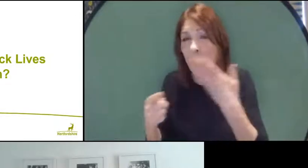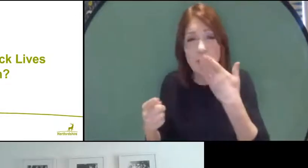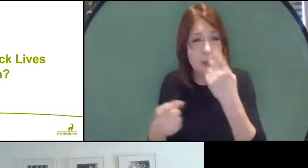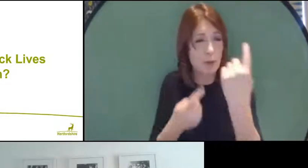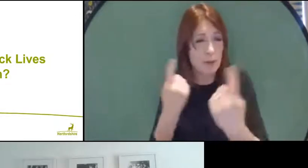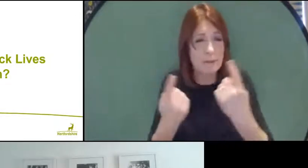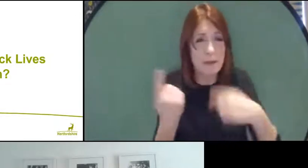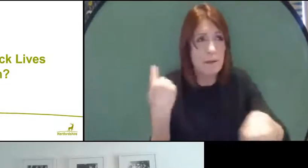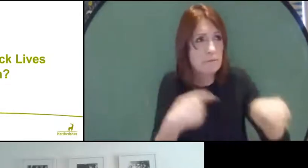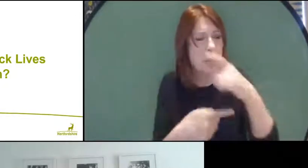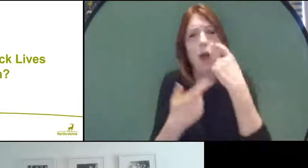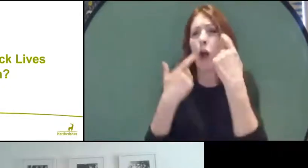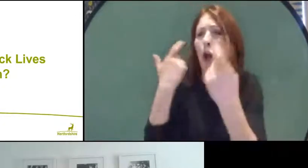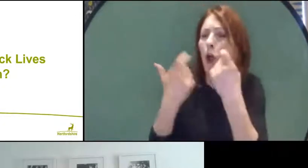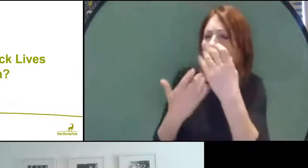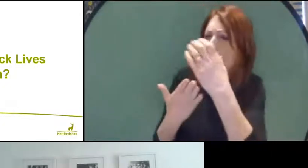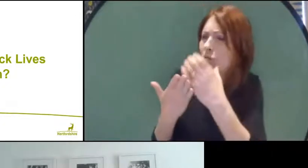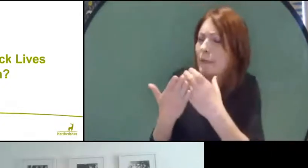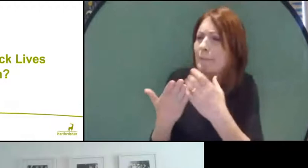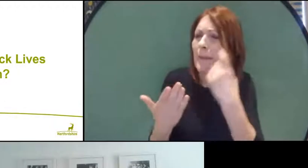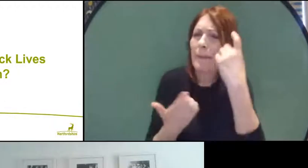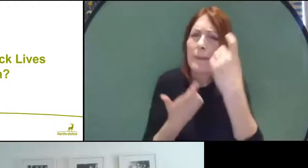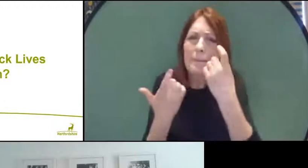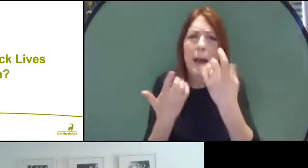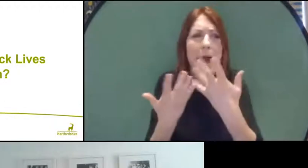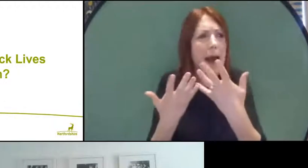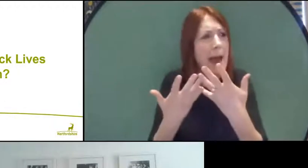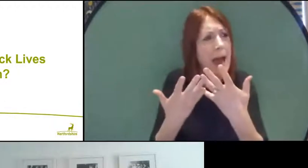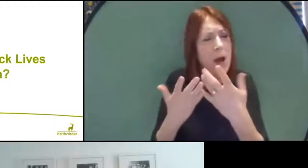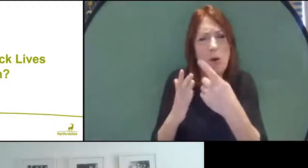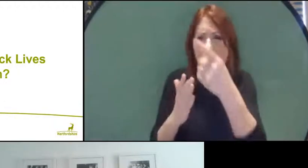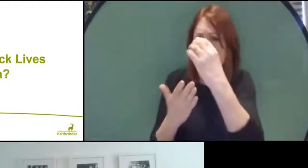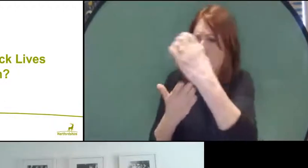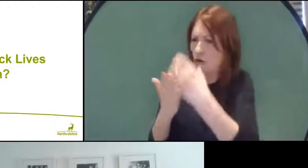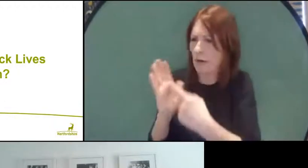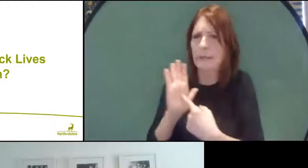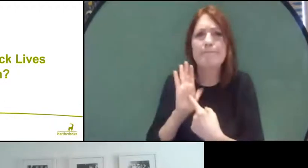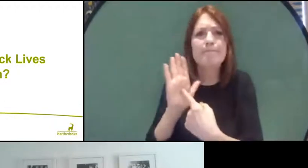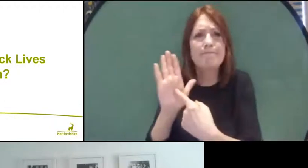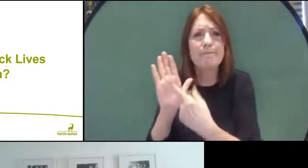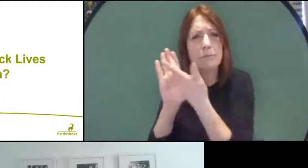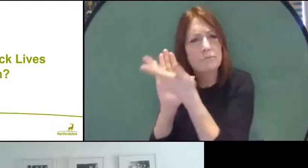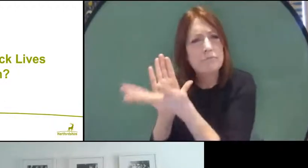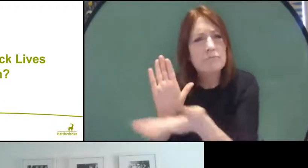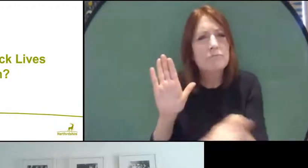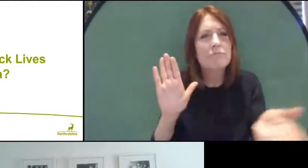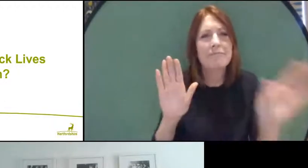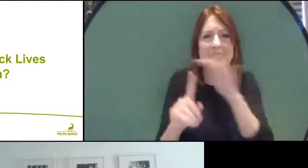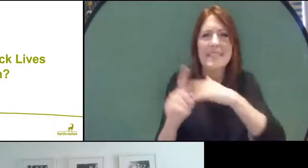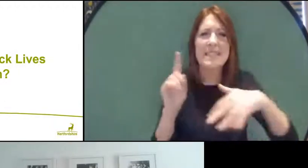looking at how their curriculum reflects all of society, in a cosmopolitan society